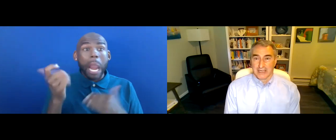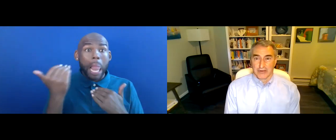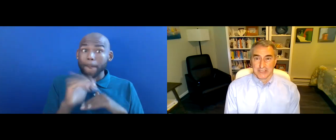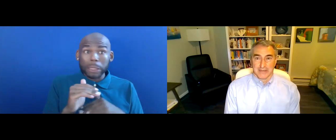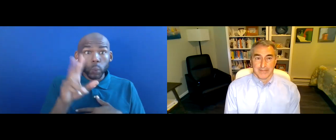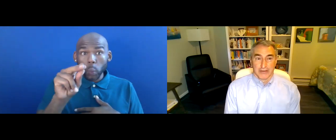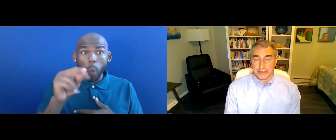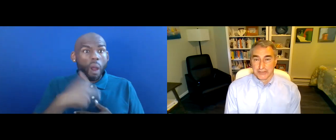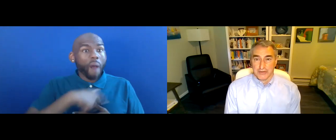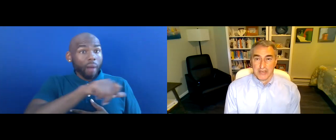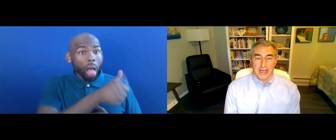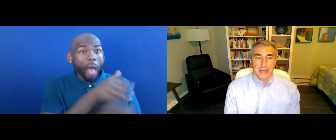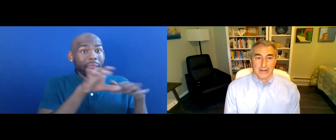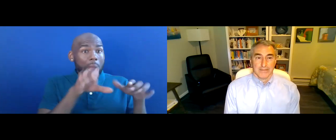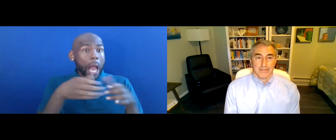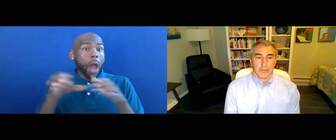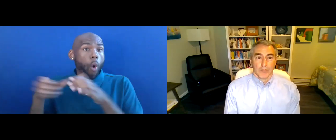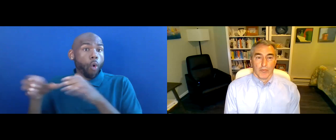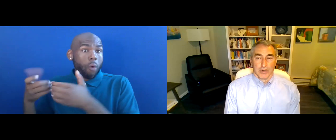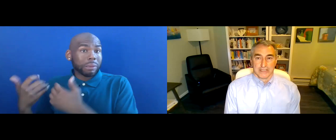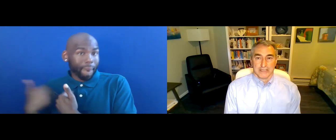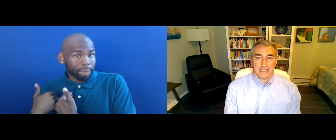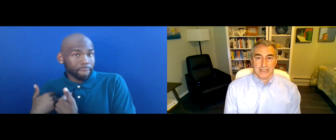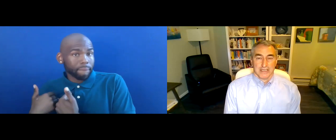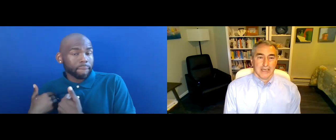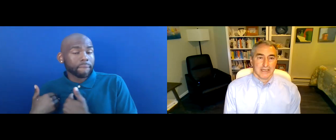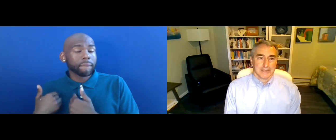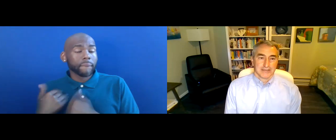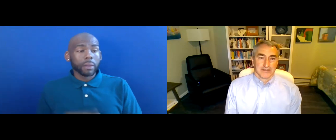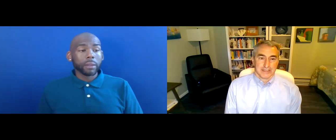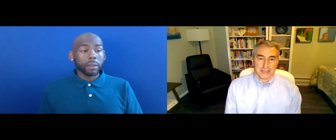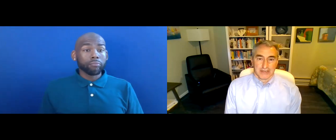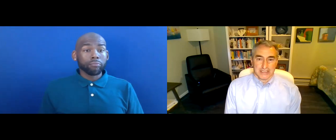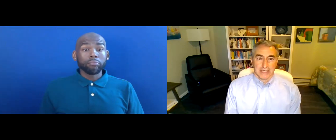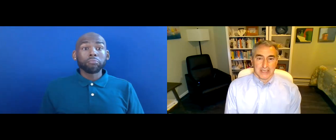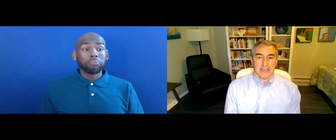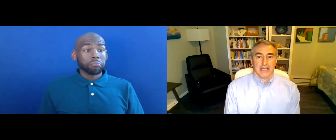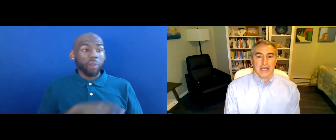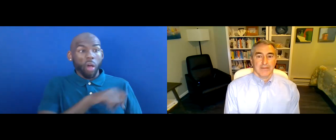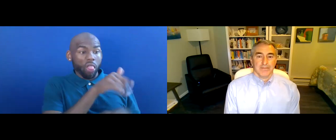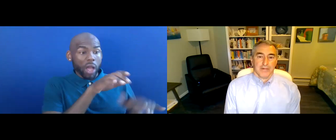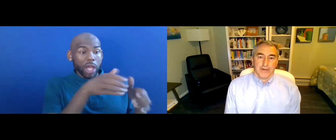CATEGORIES THAT MAY WARRANT SERVICES UNDER IDEA.